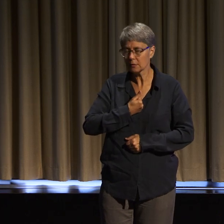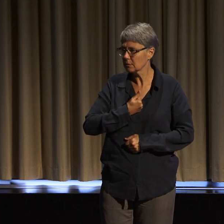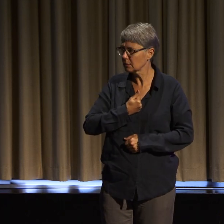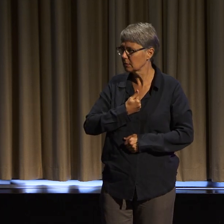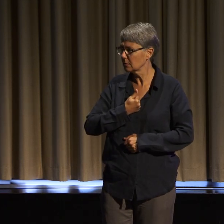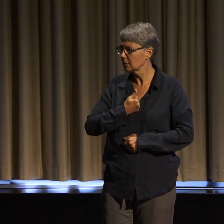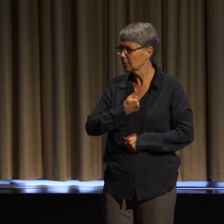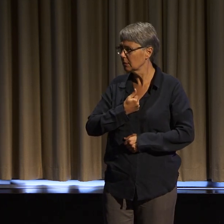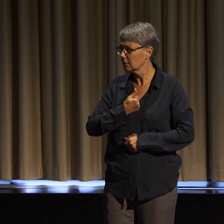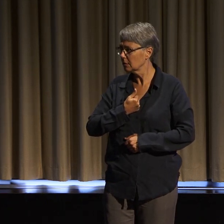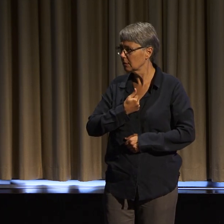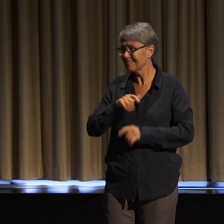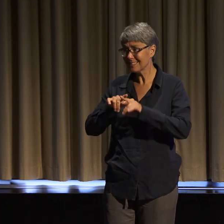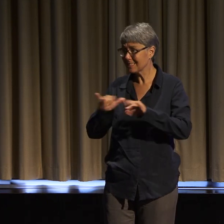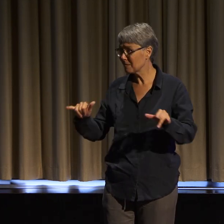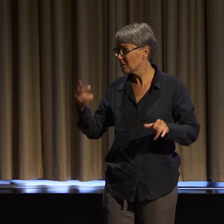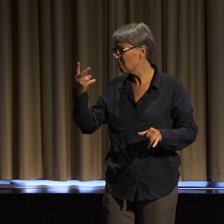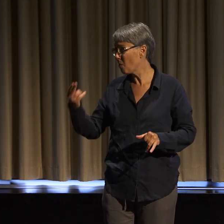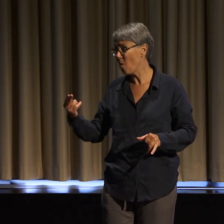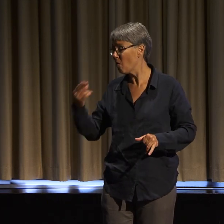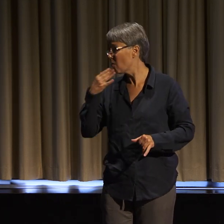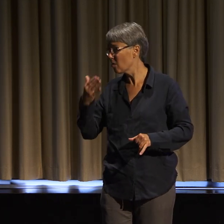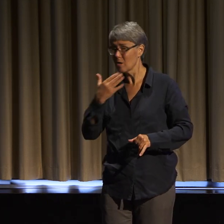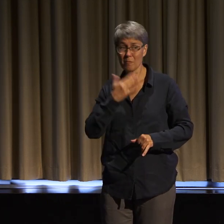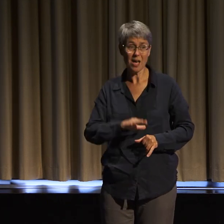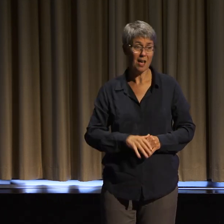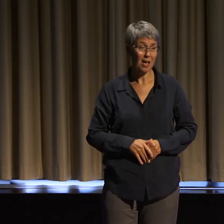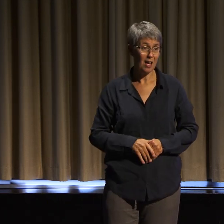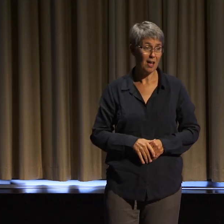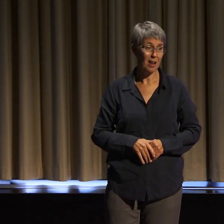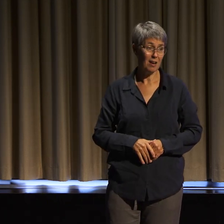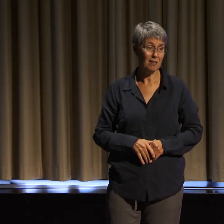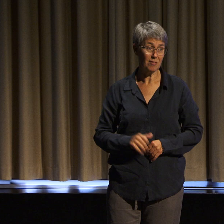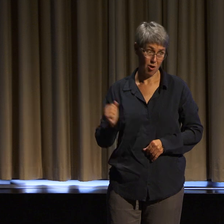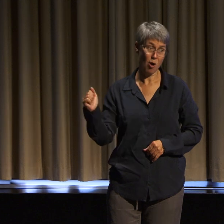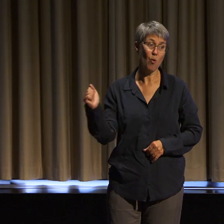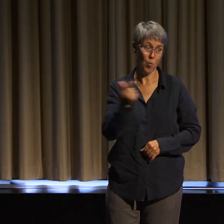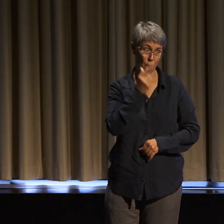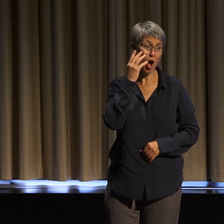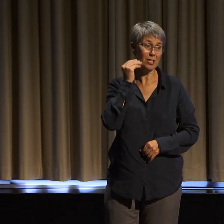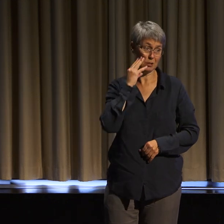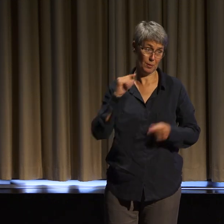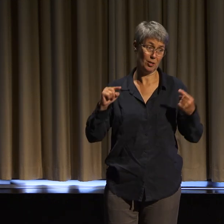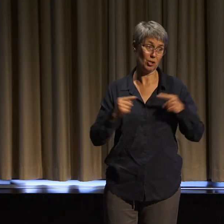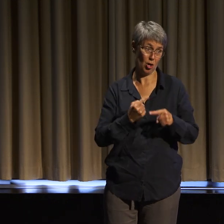I'm sure that all of us have been harmed in this room, and all of us have either harmed or participated in harm